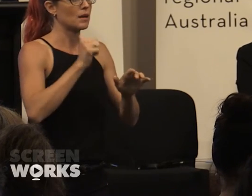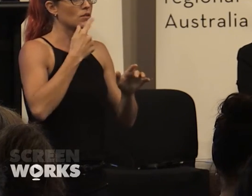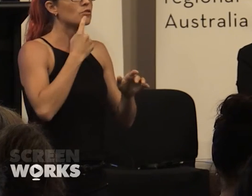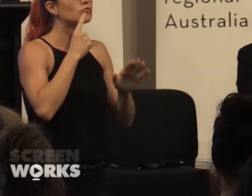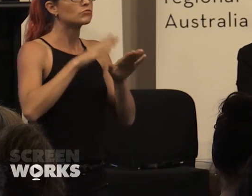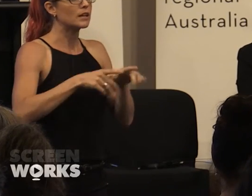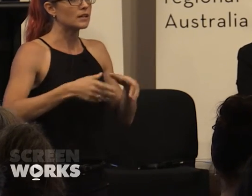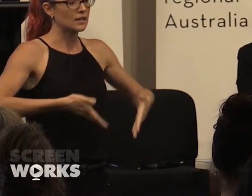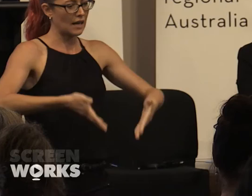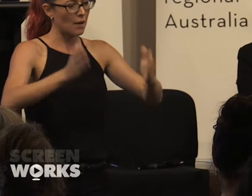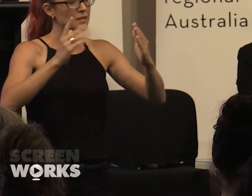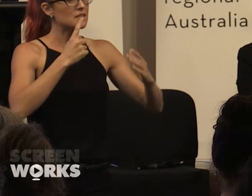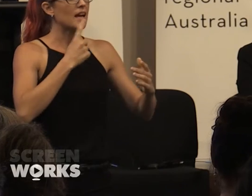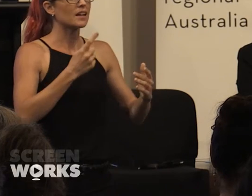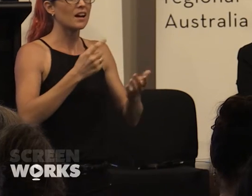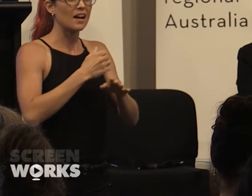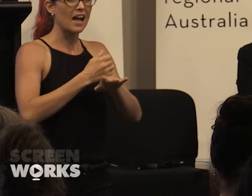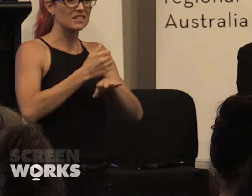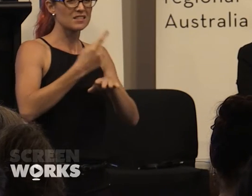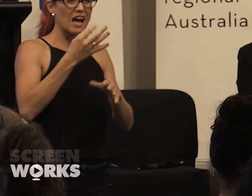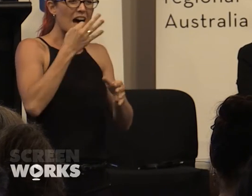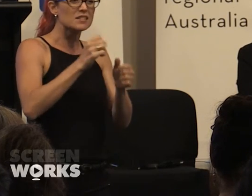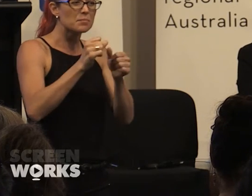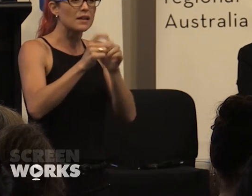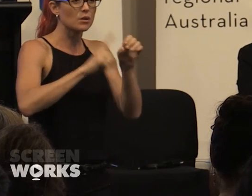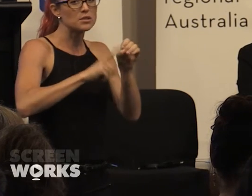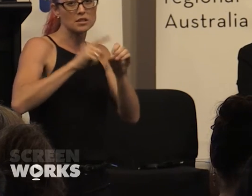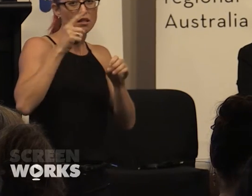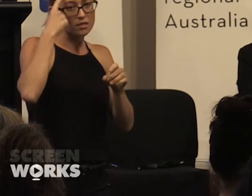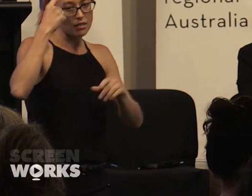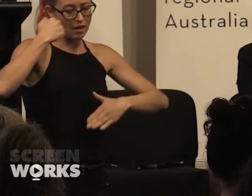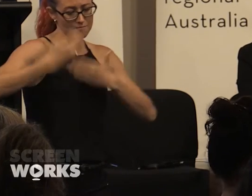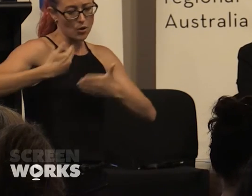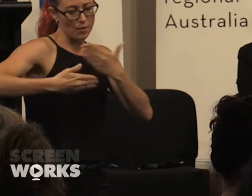questions' and I think that that momentum is something that we can't deny